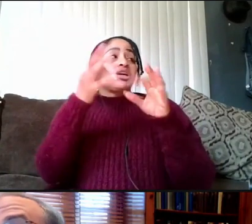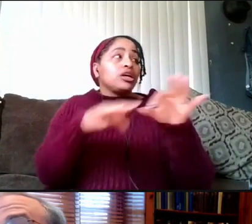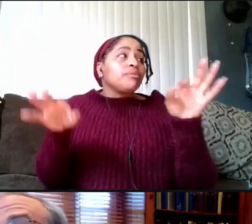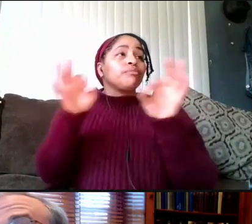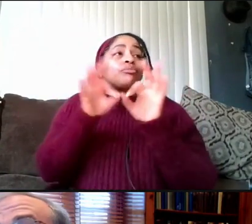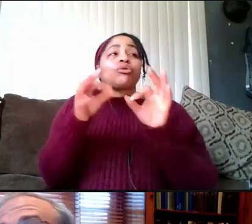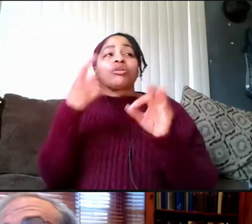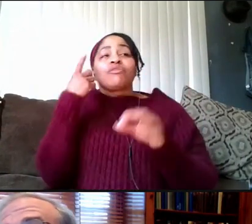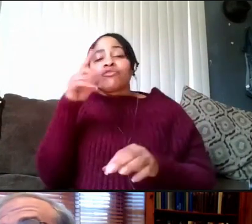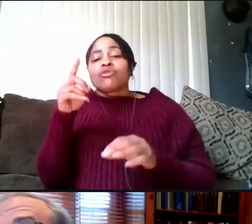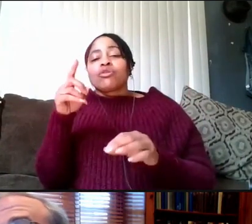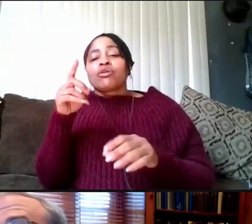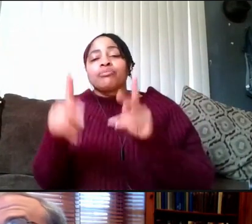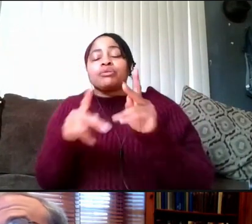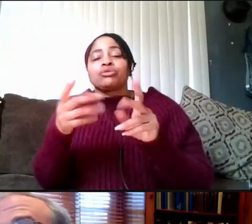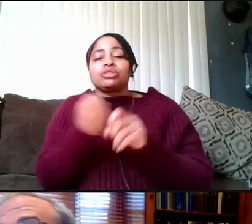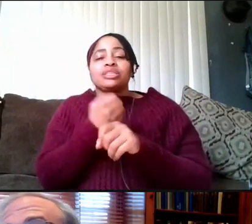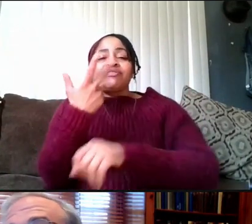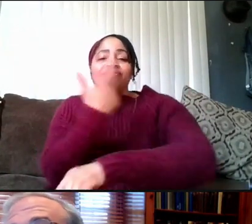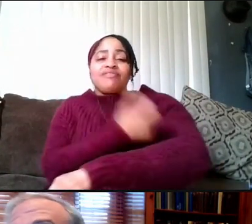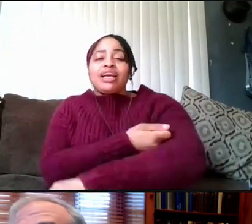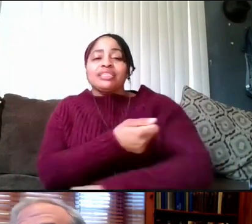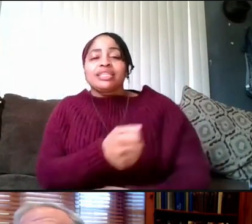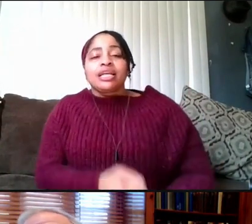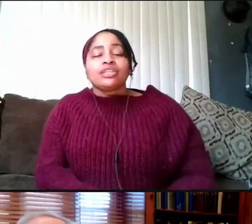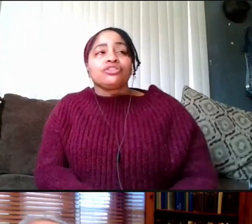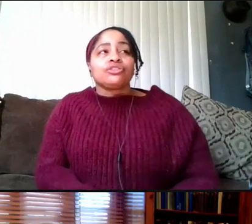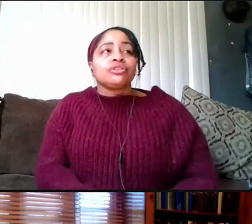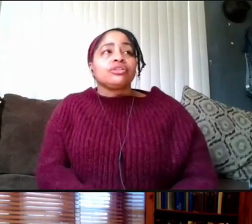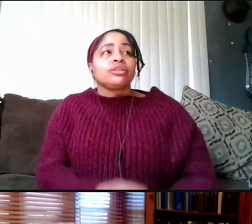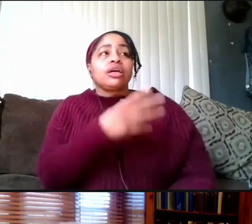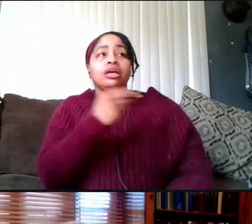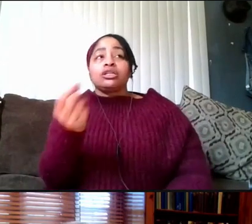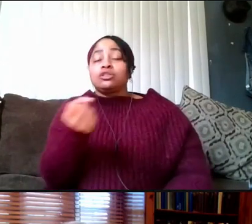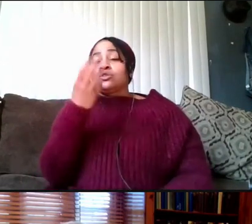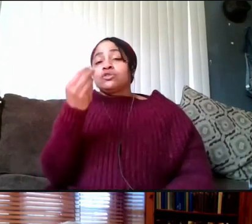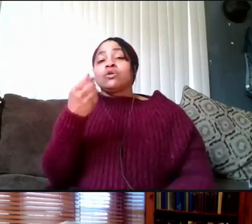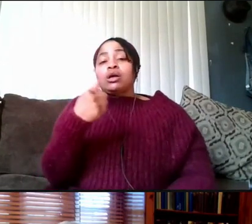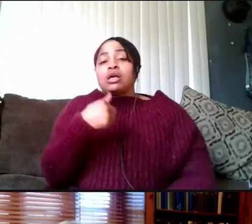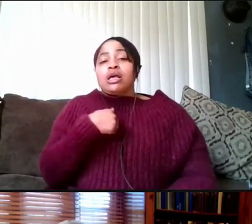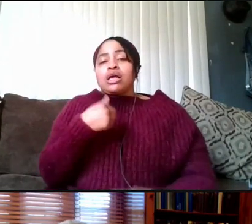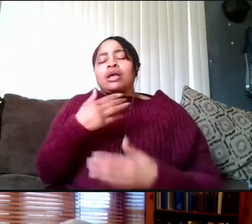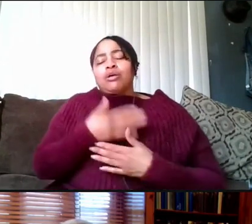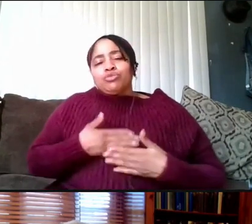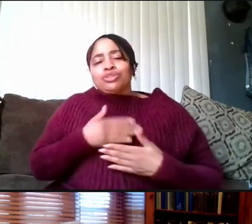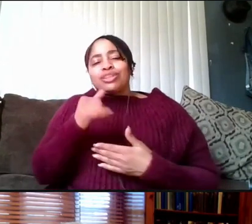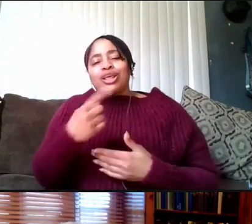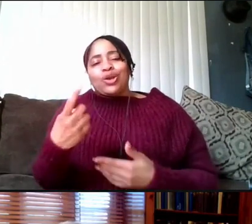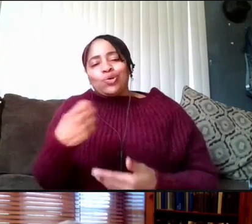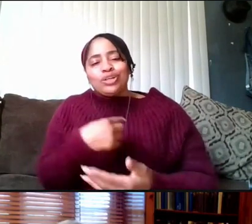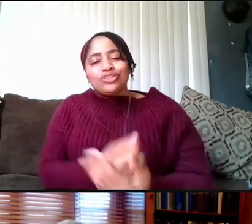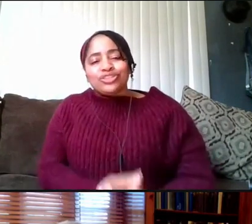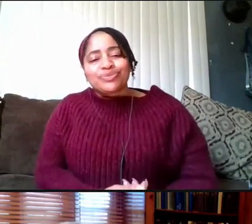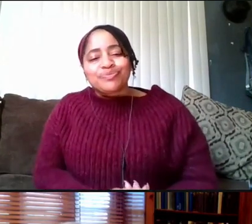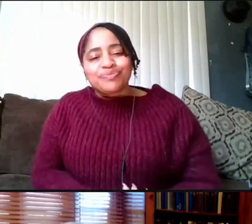for people to get vaccinated. And so I again appreciate the question. Great.